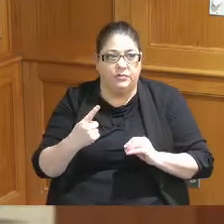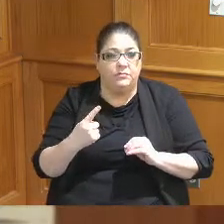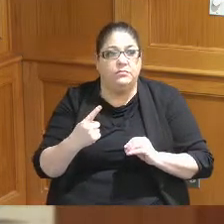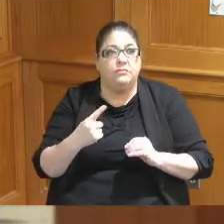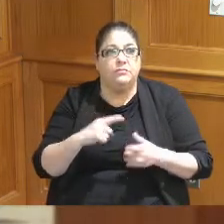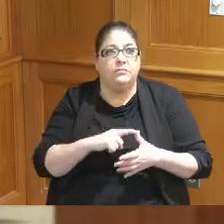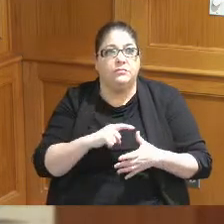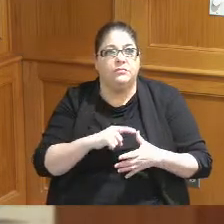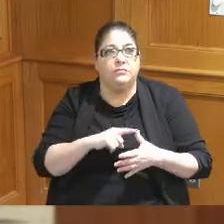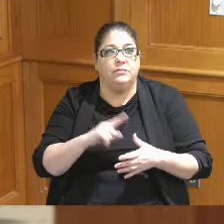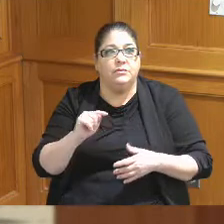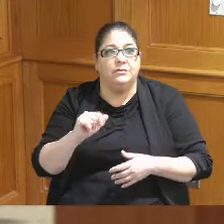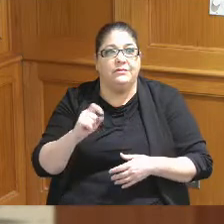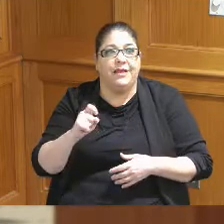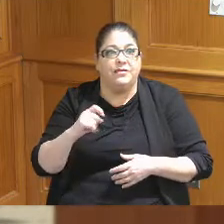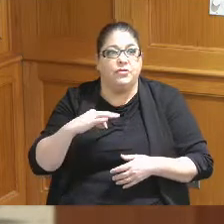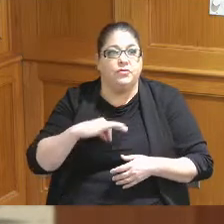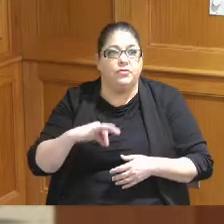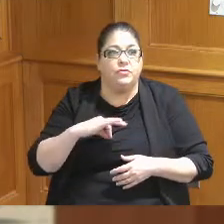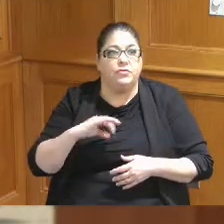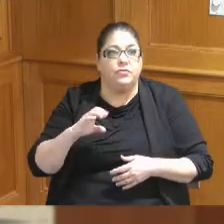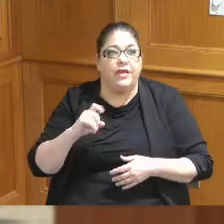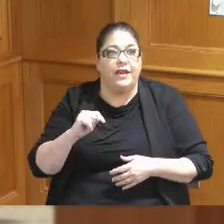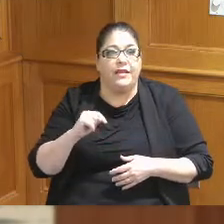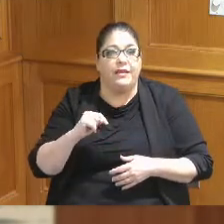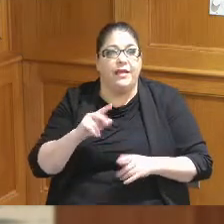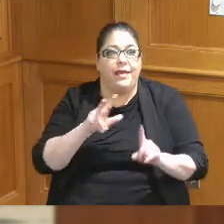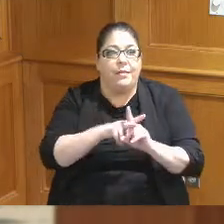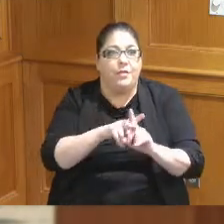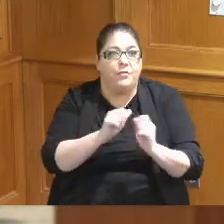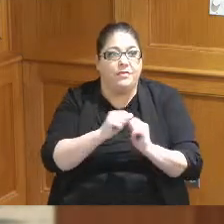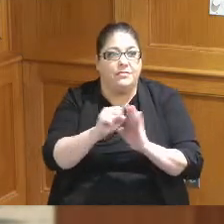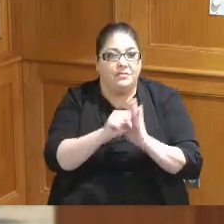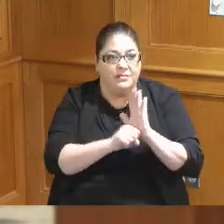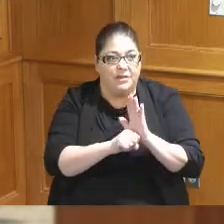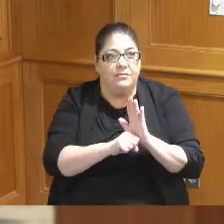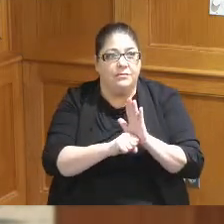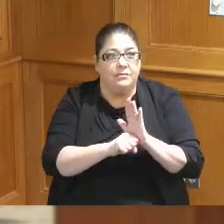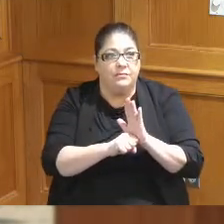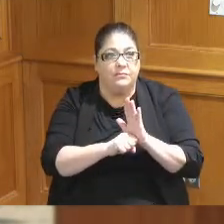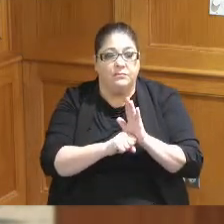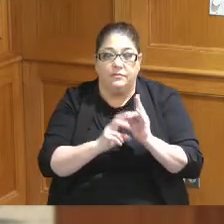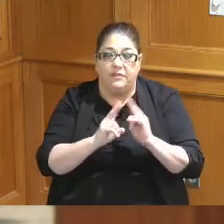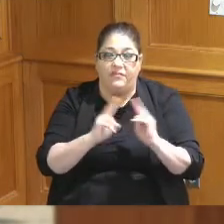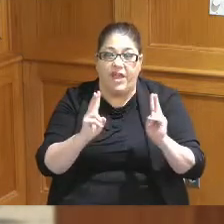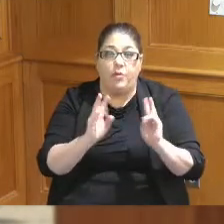to get our tax credit application into the state which is a very critical part of this